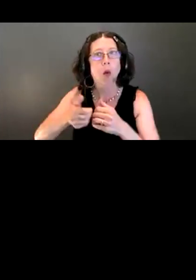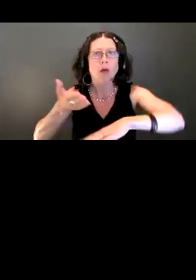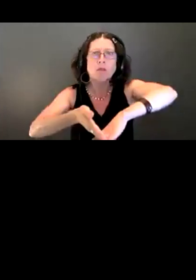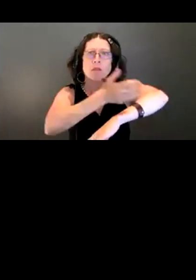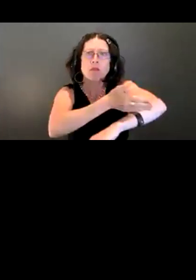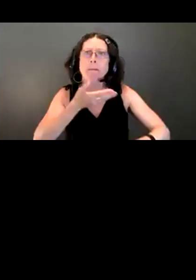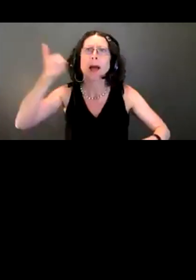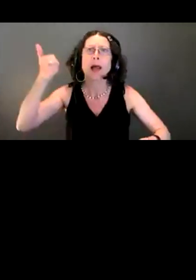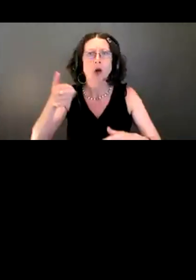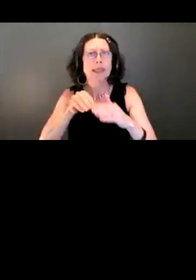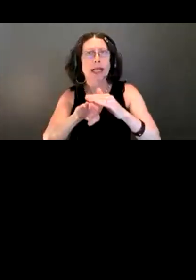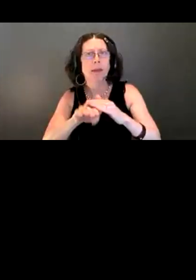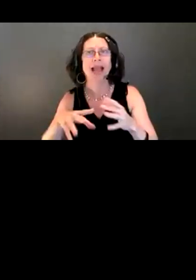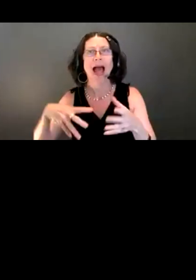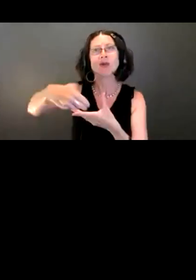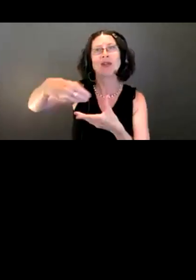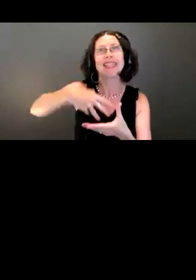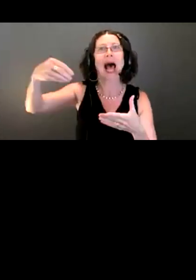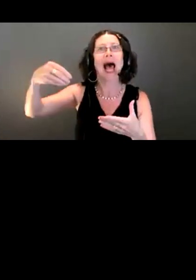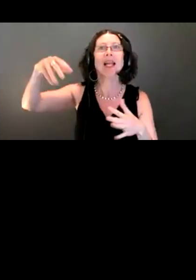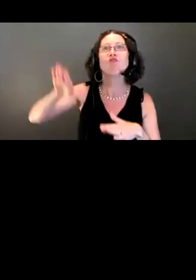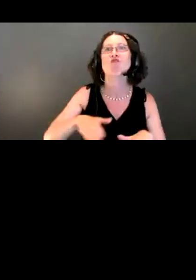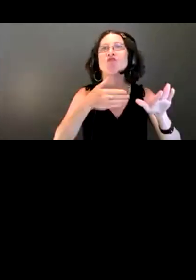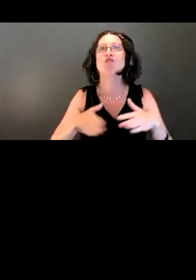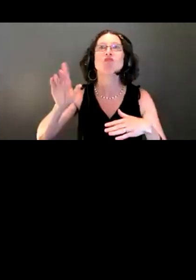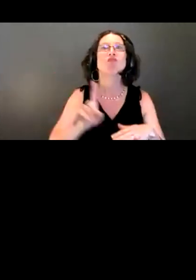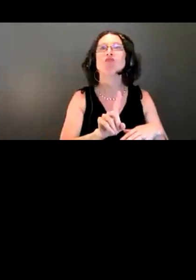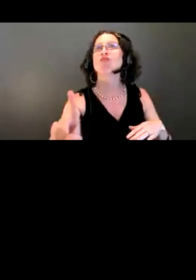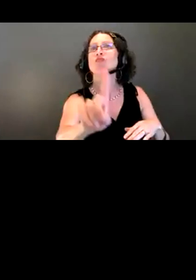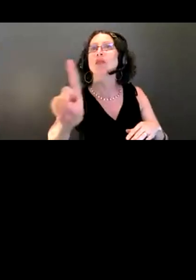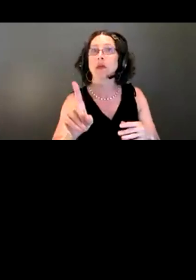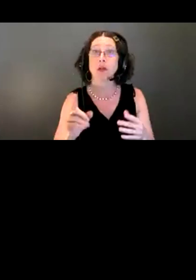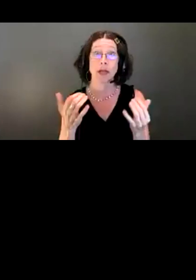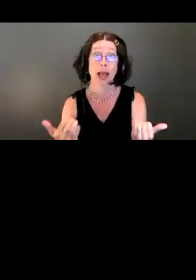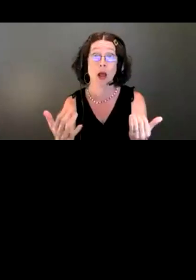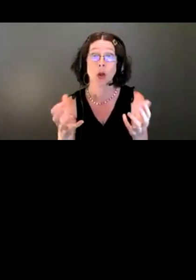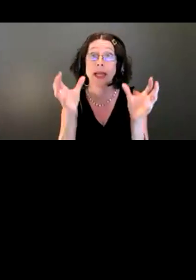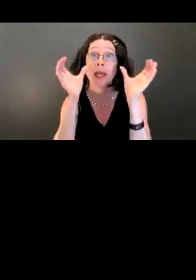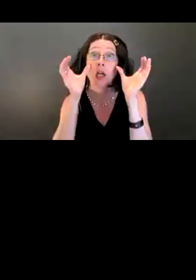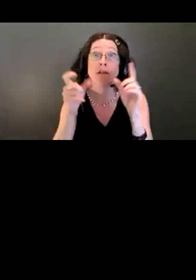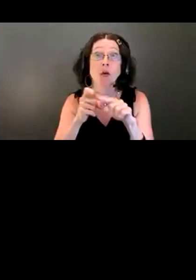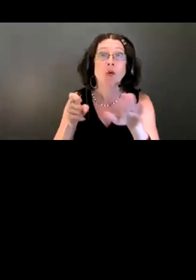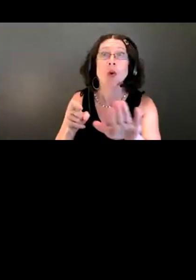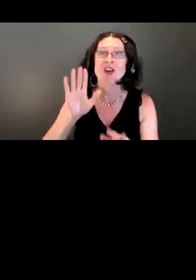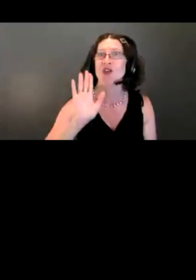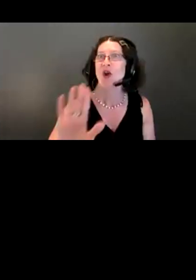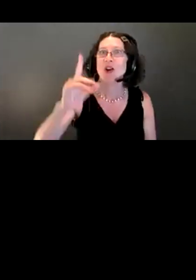accessibility in outdoor spaces, we want to use this opportunity to hear your sun, moon, stars ideas.